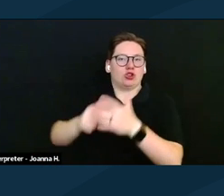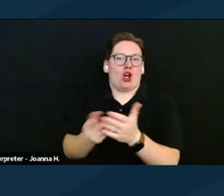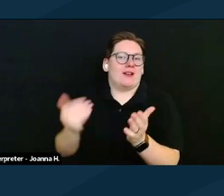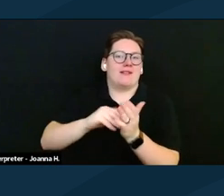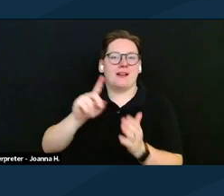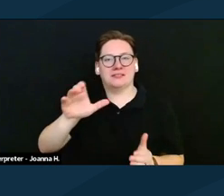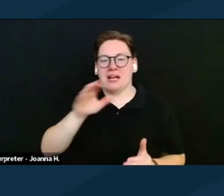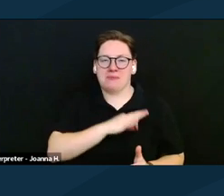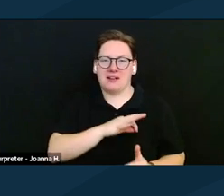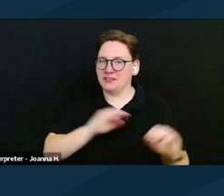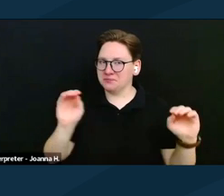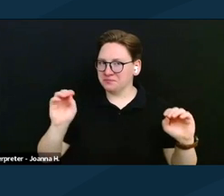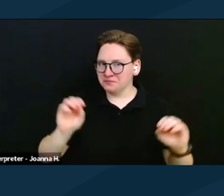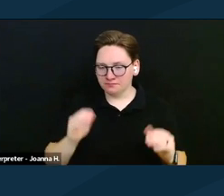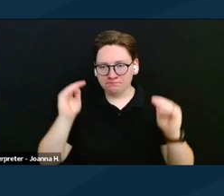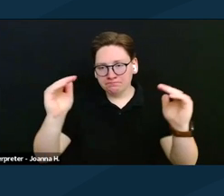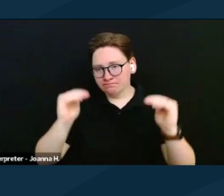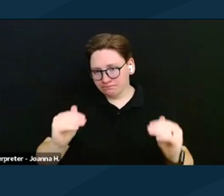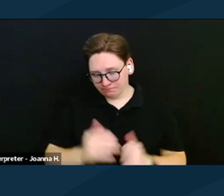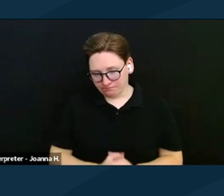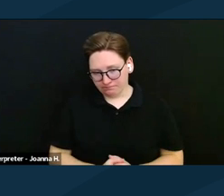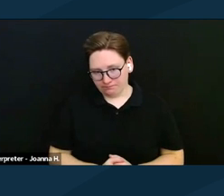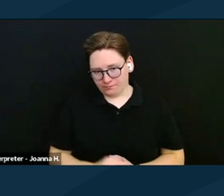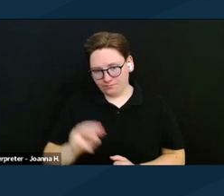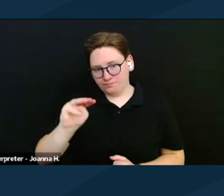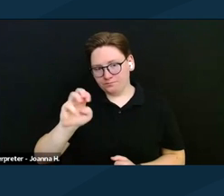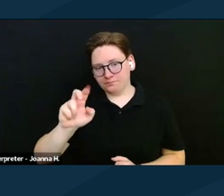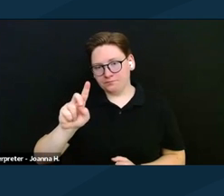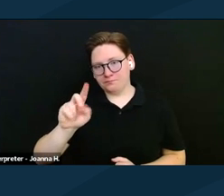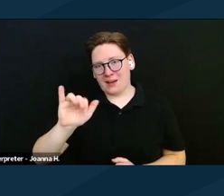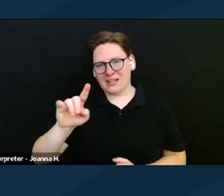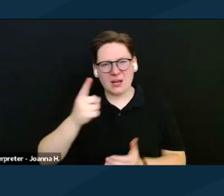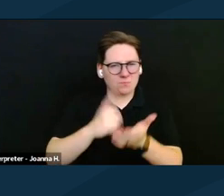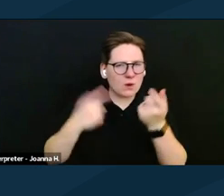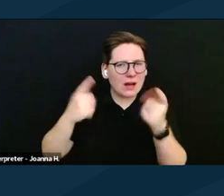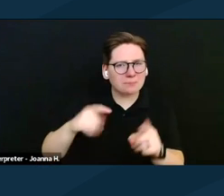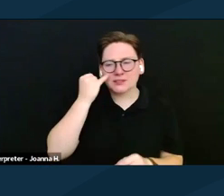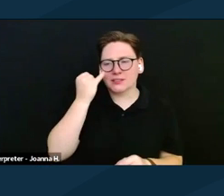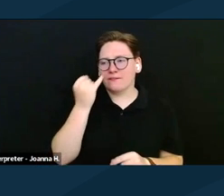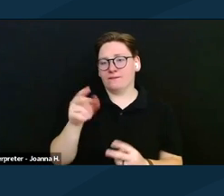Someone also asked what happens to Medicaid if two people are married and they're disabled